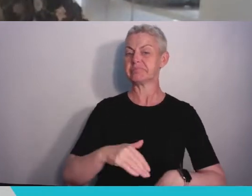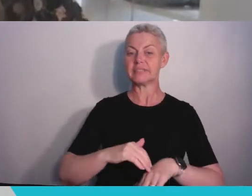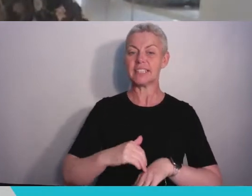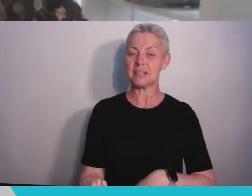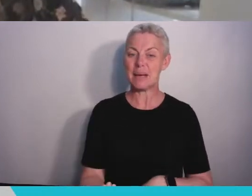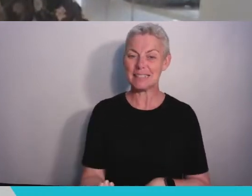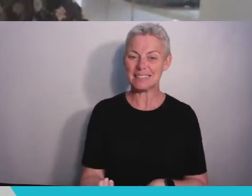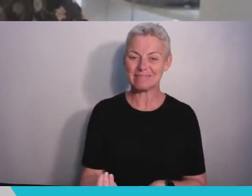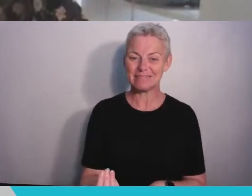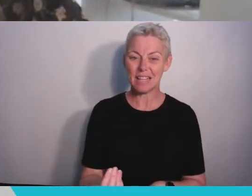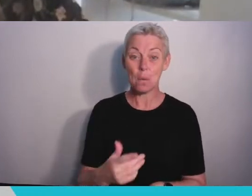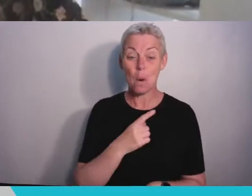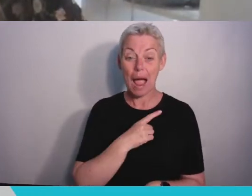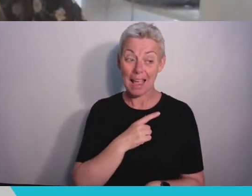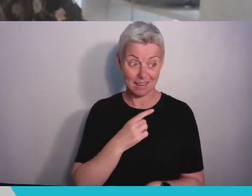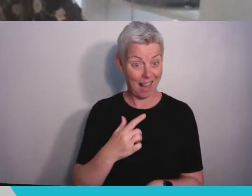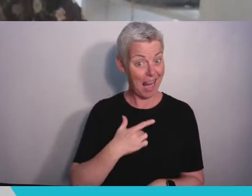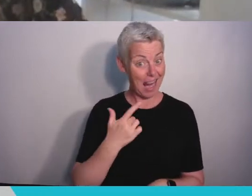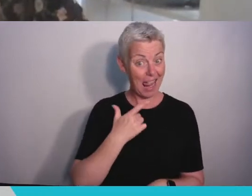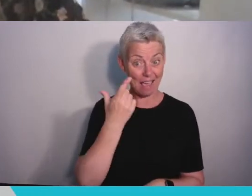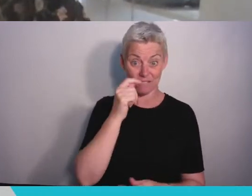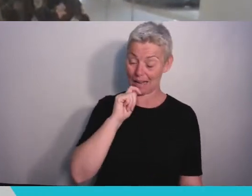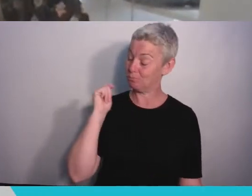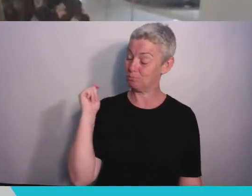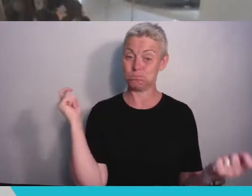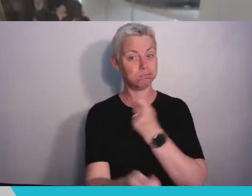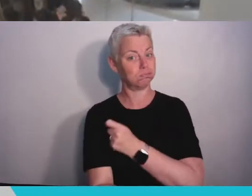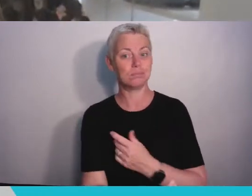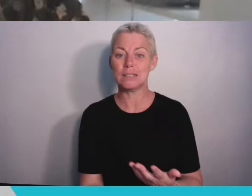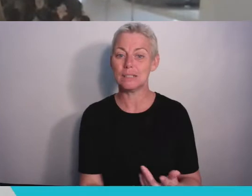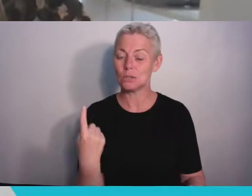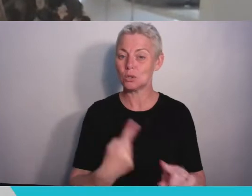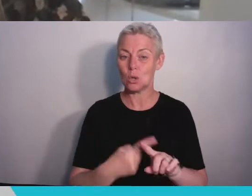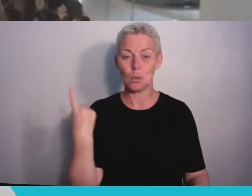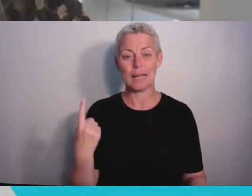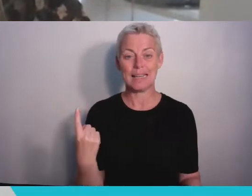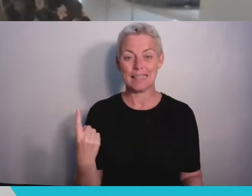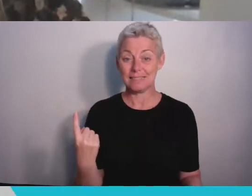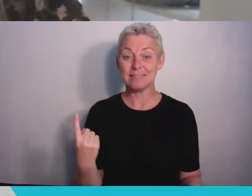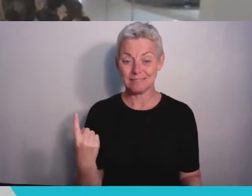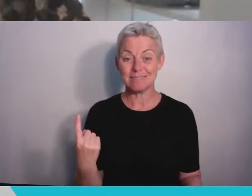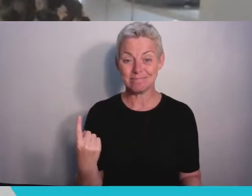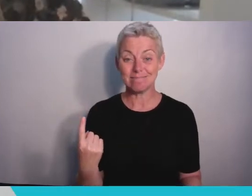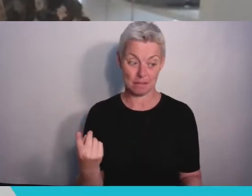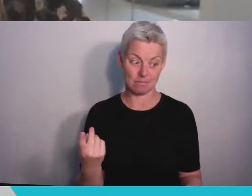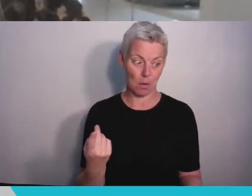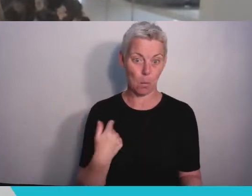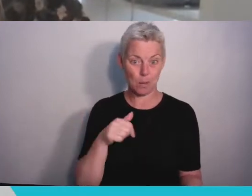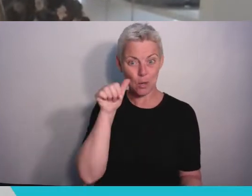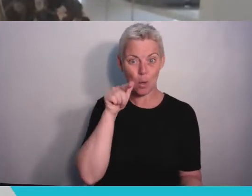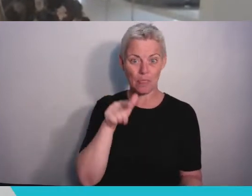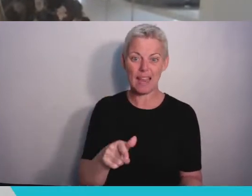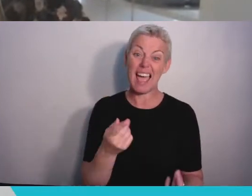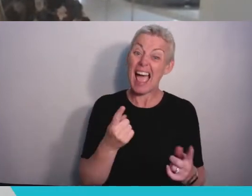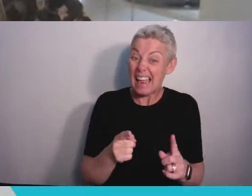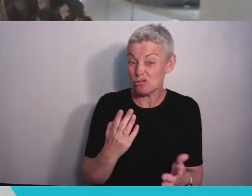how quickly life can throw a wrench in our plans and to be completely honest most of us will just keep making it up as we go along.